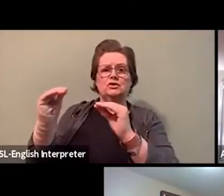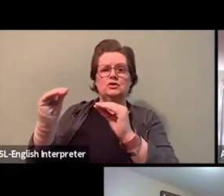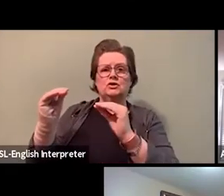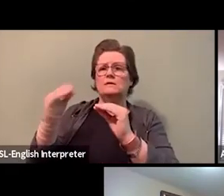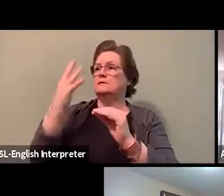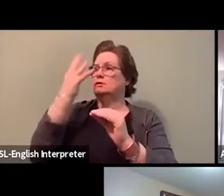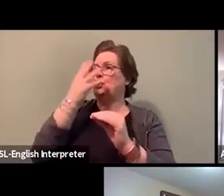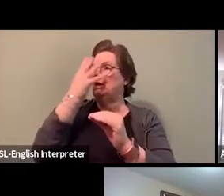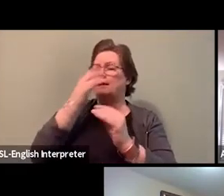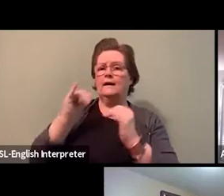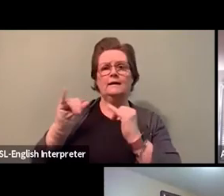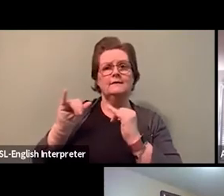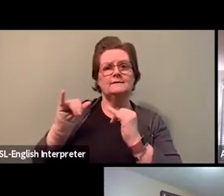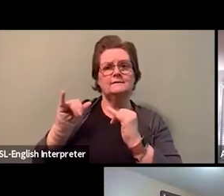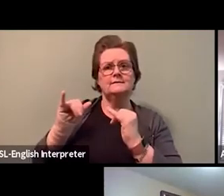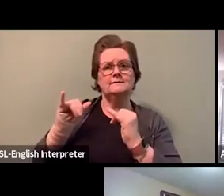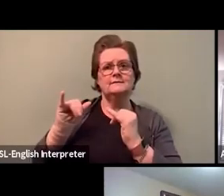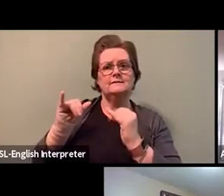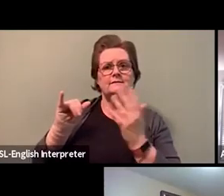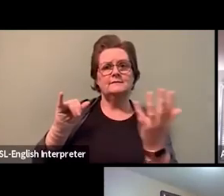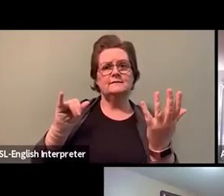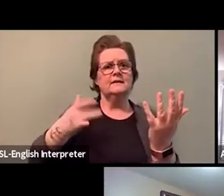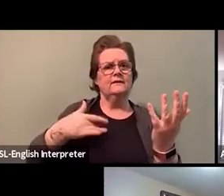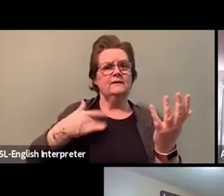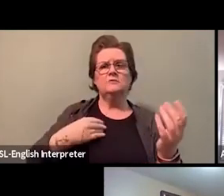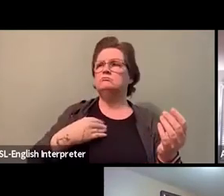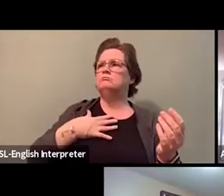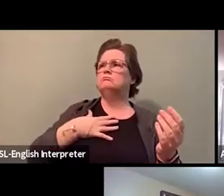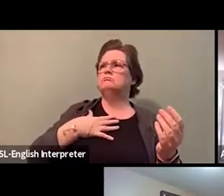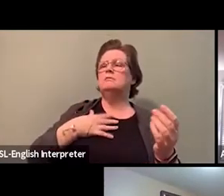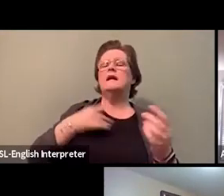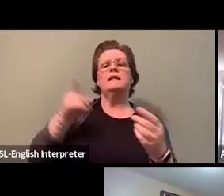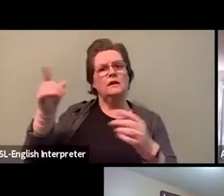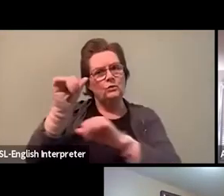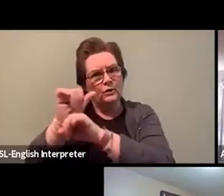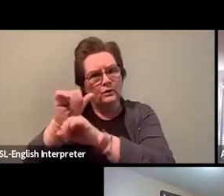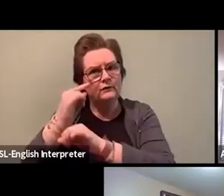for those groups, and sets significant resources aside.